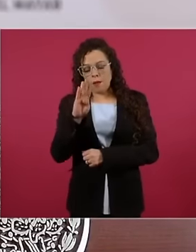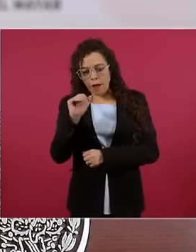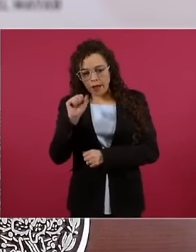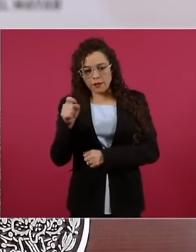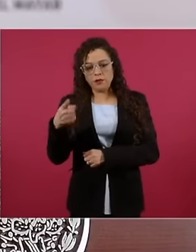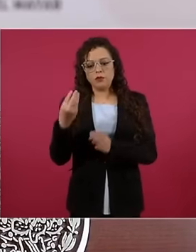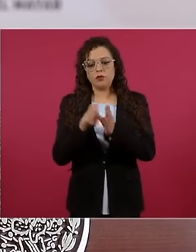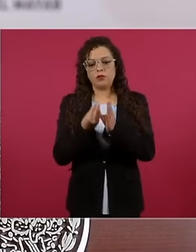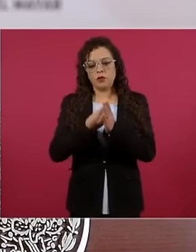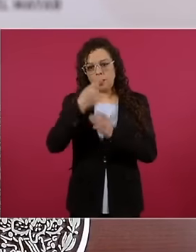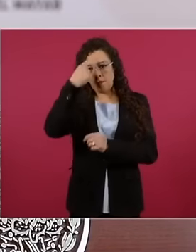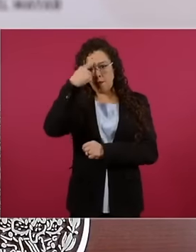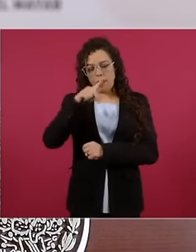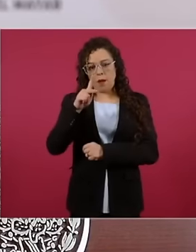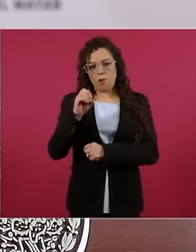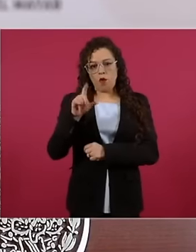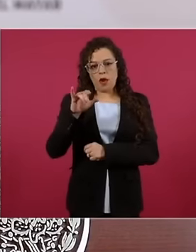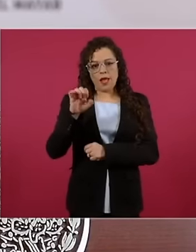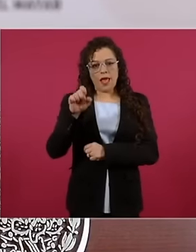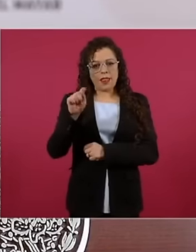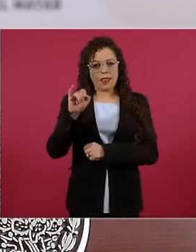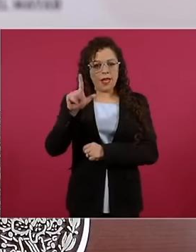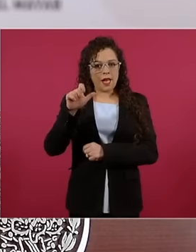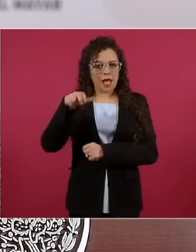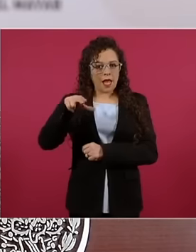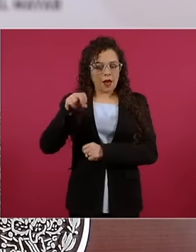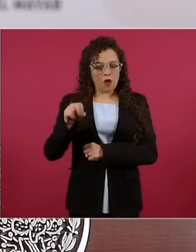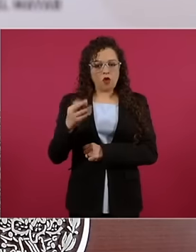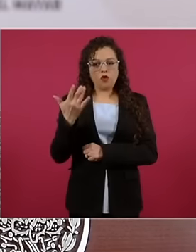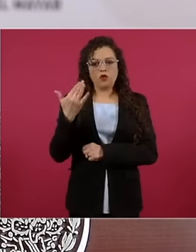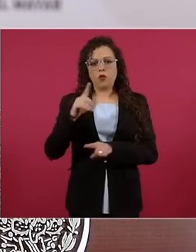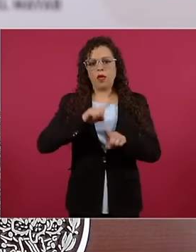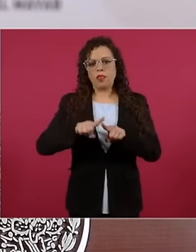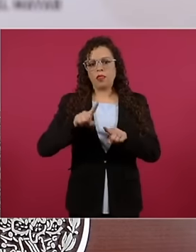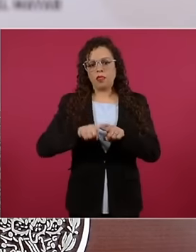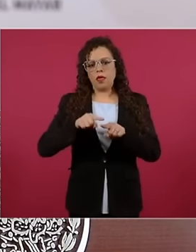for polyethylene 50 articulated platforms for containers which will give us capacity